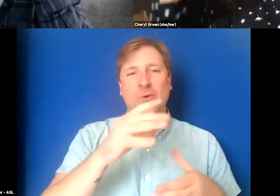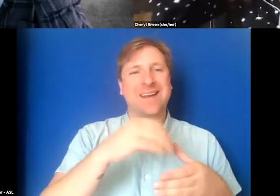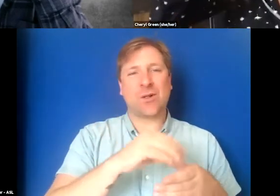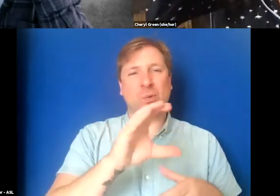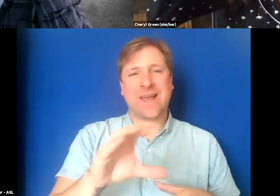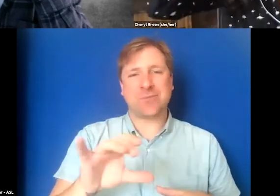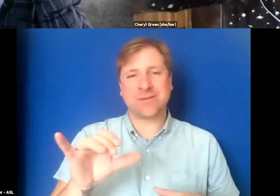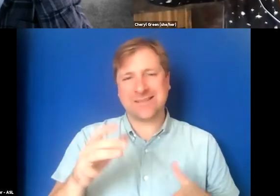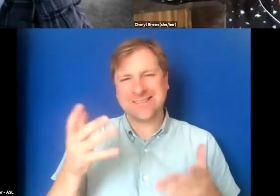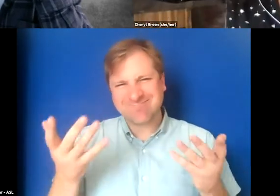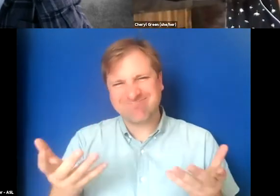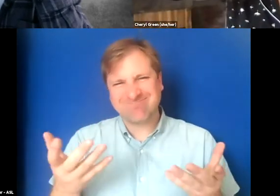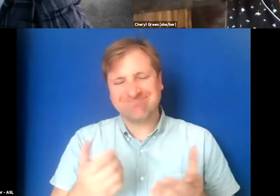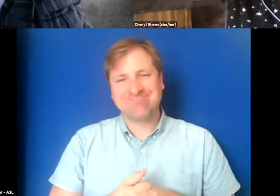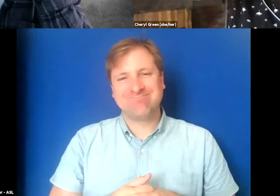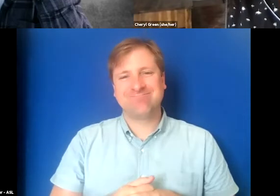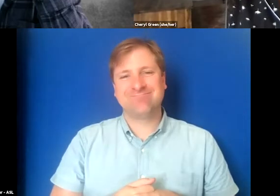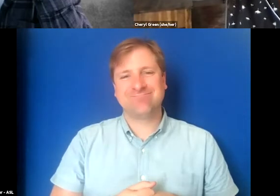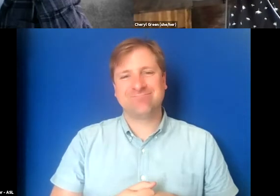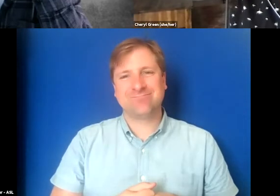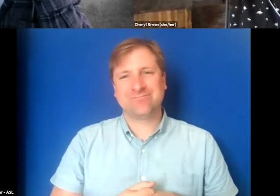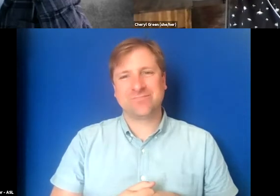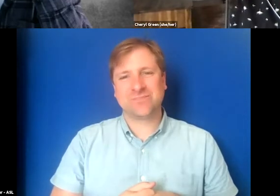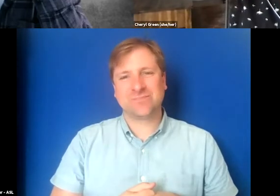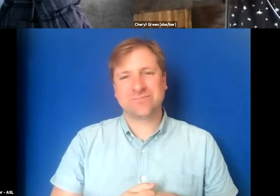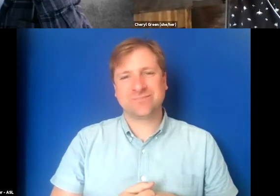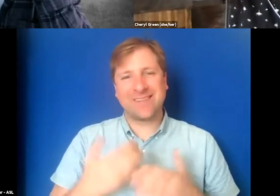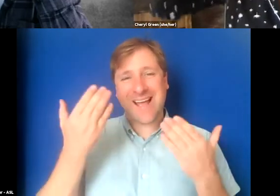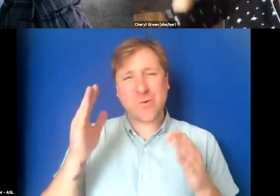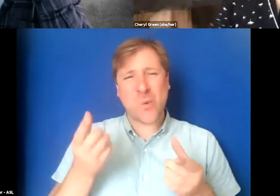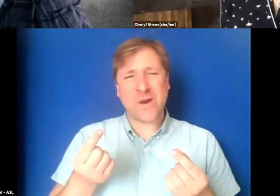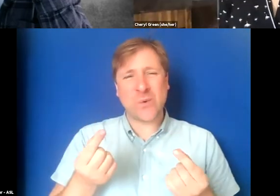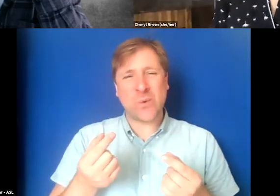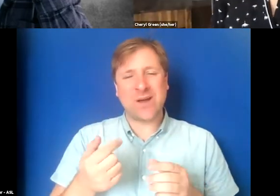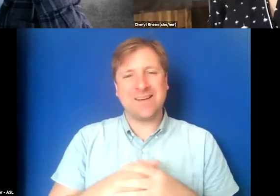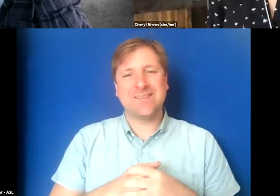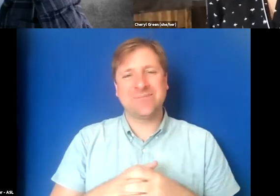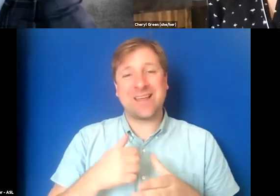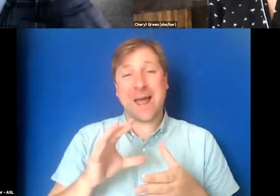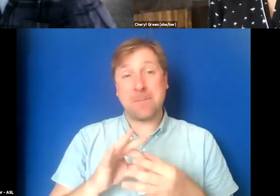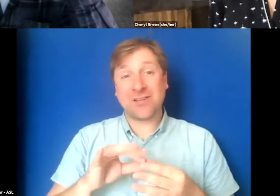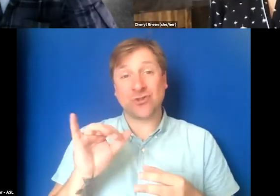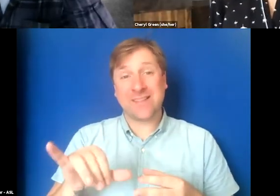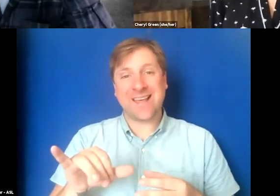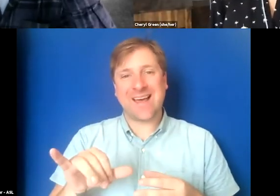I'm like- (mmmmm) I don't know what to do. And I even mentioned it in the comments.